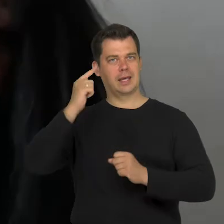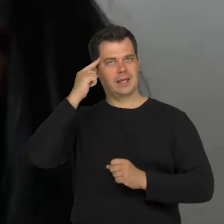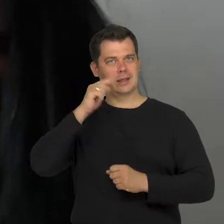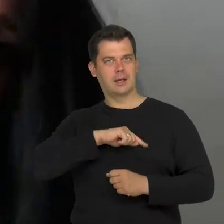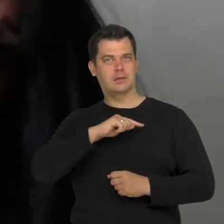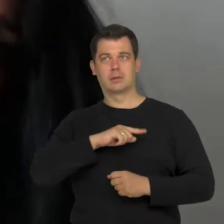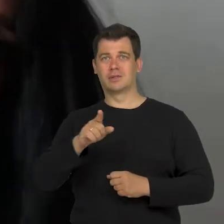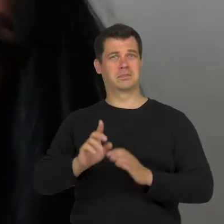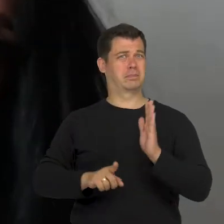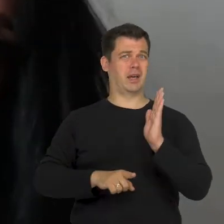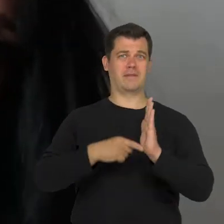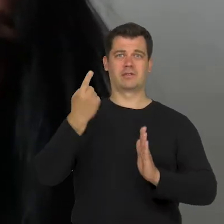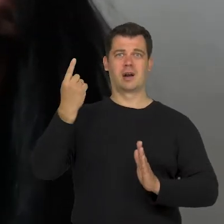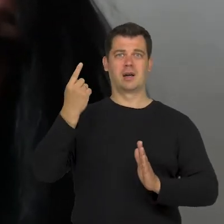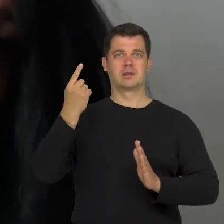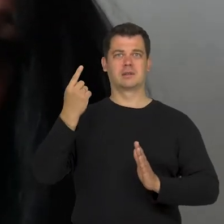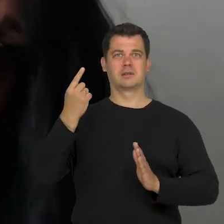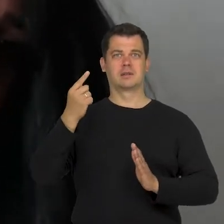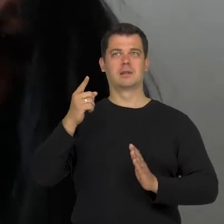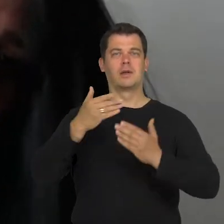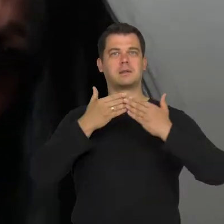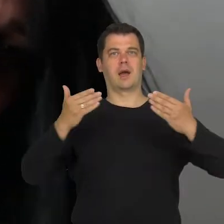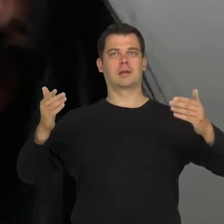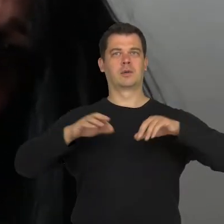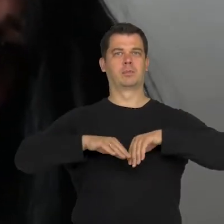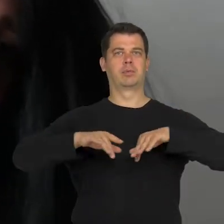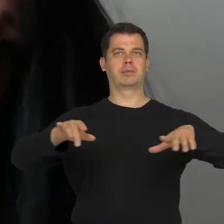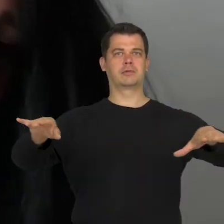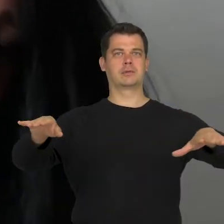which is a novelty when it comes to the public theatre in Germany.